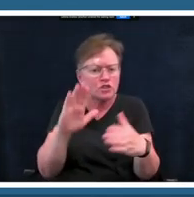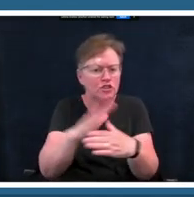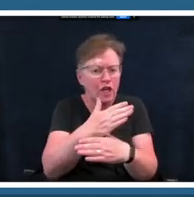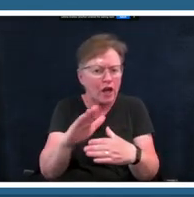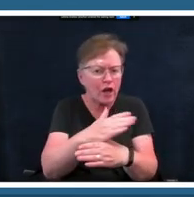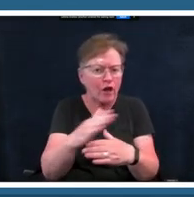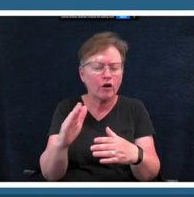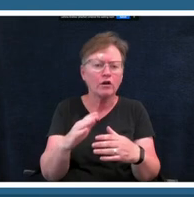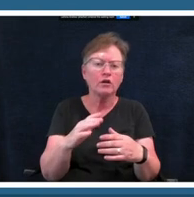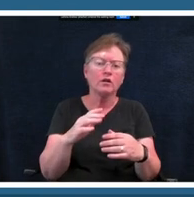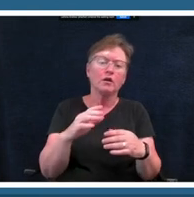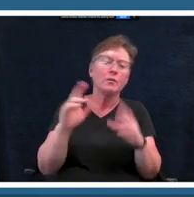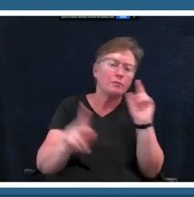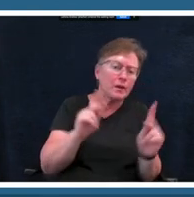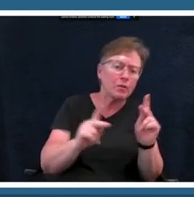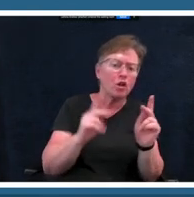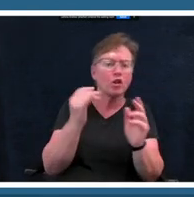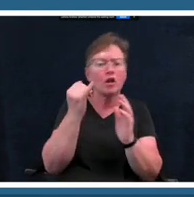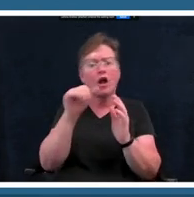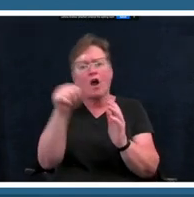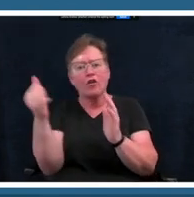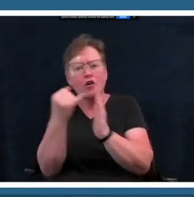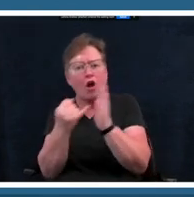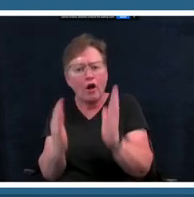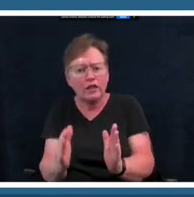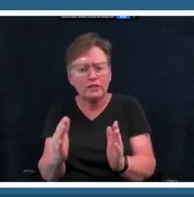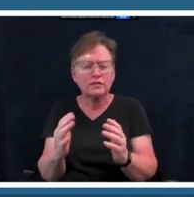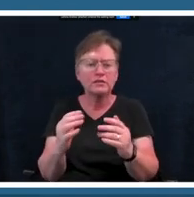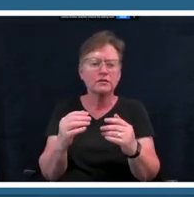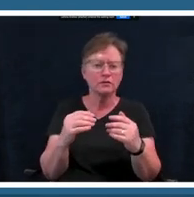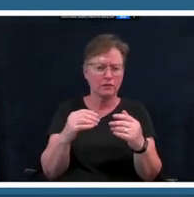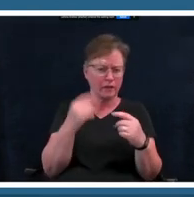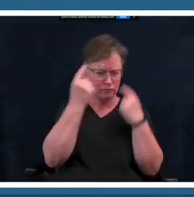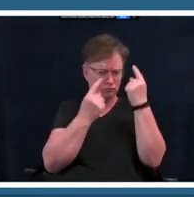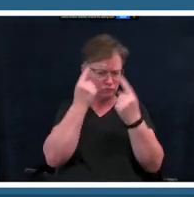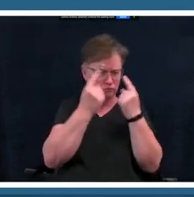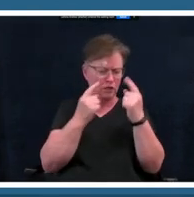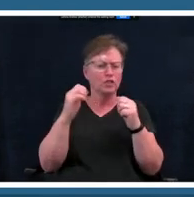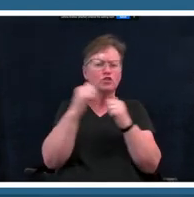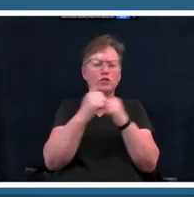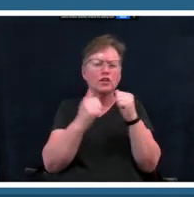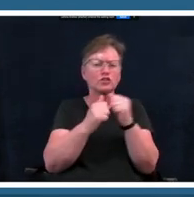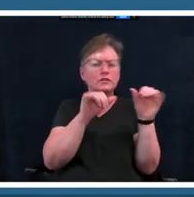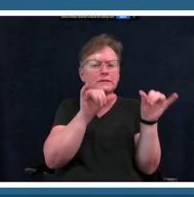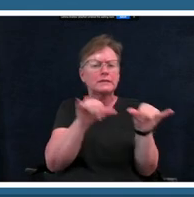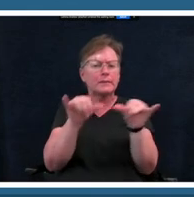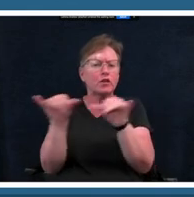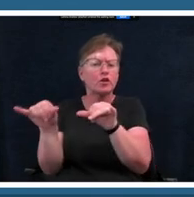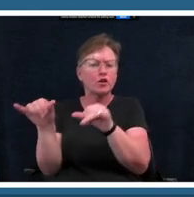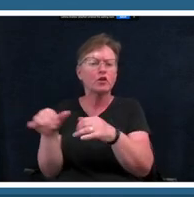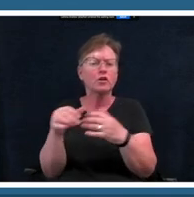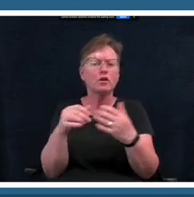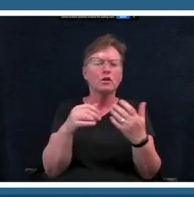then also consider what other structures are similar to the aav song form so if